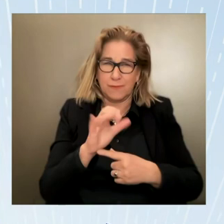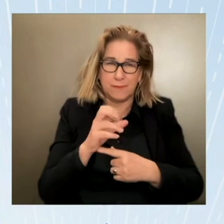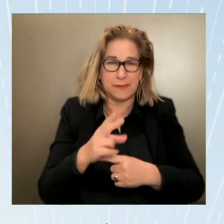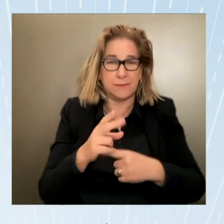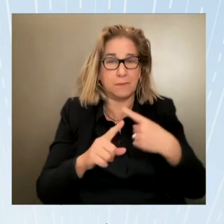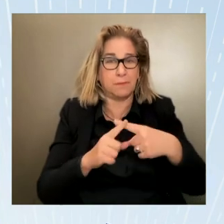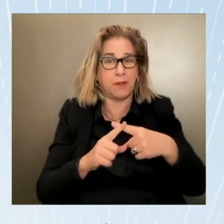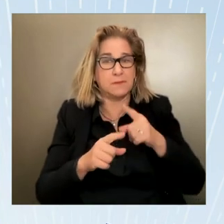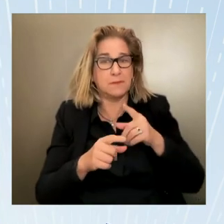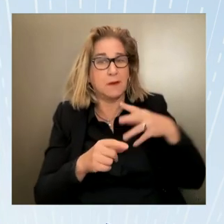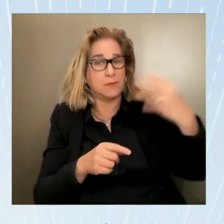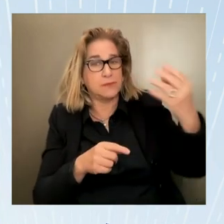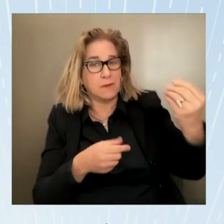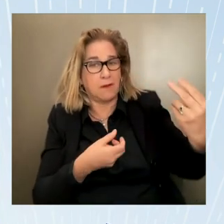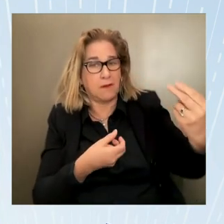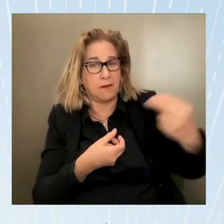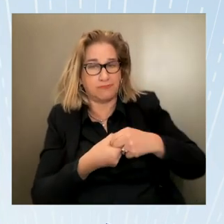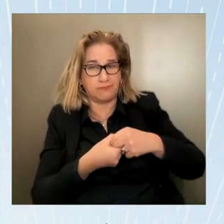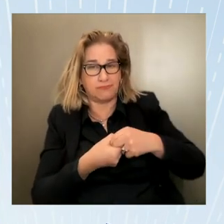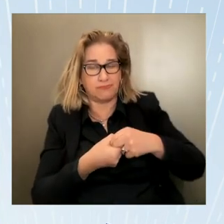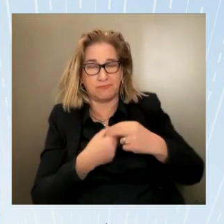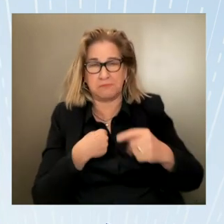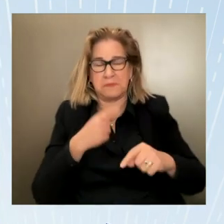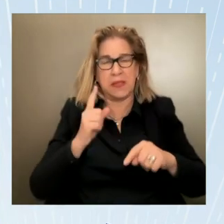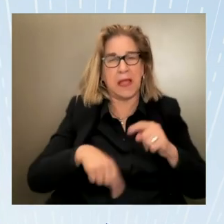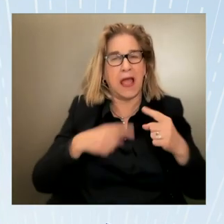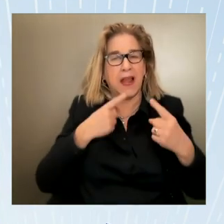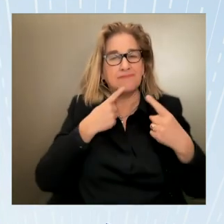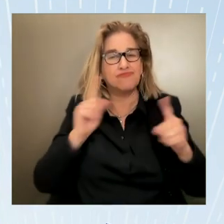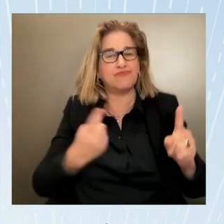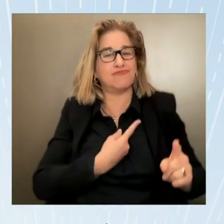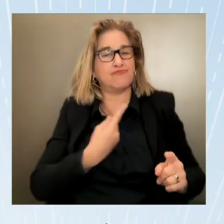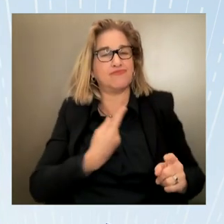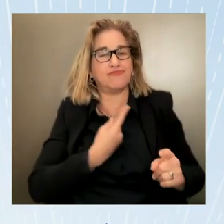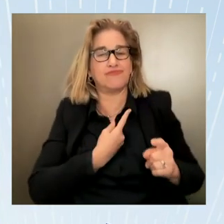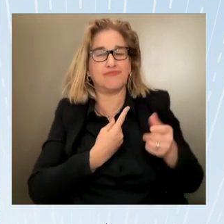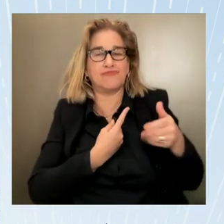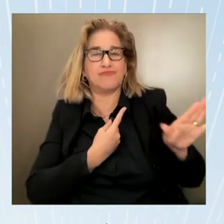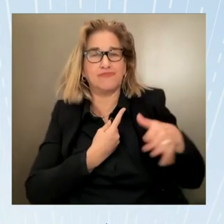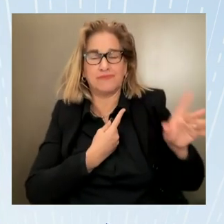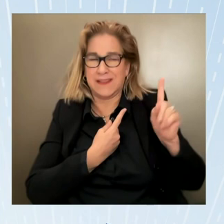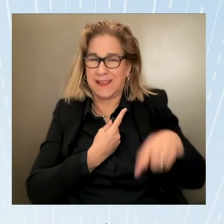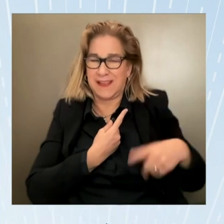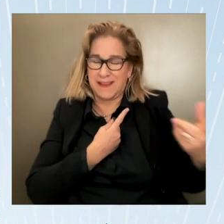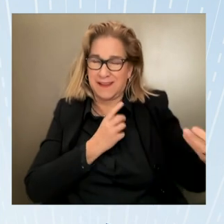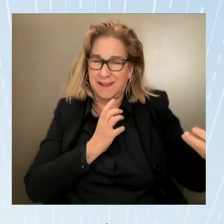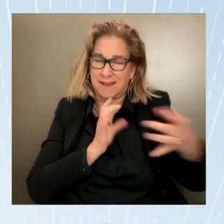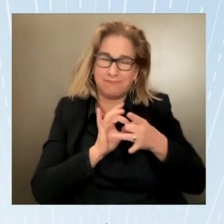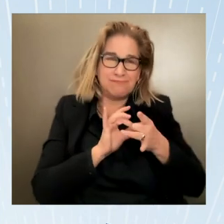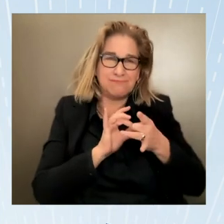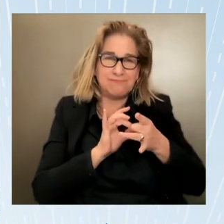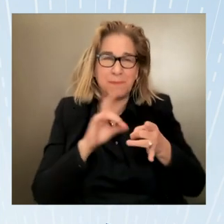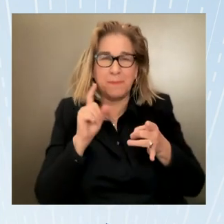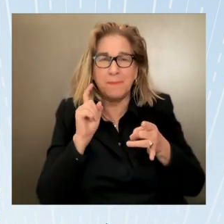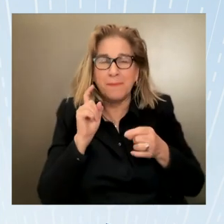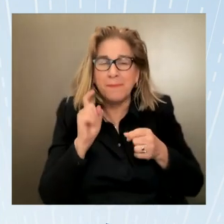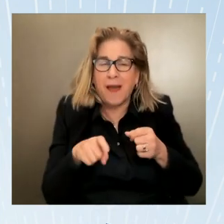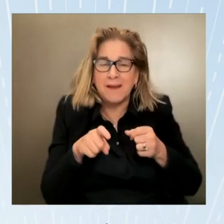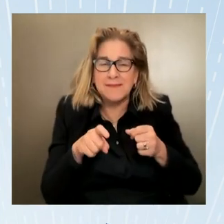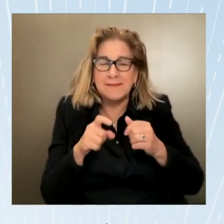without that partnership and so I'm grateful to so many who are engaged every single day on this and